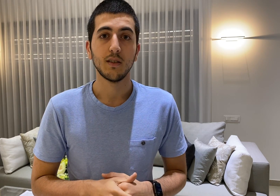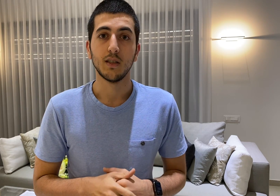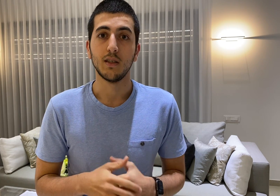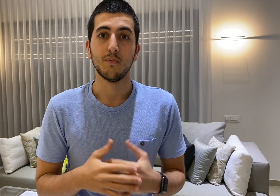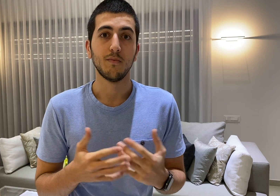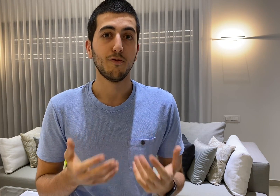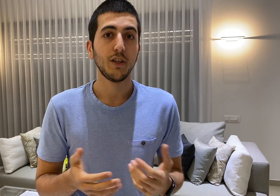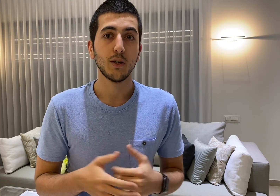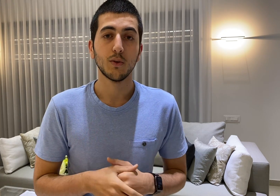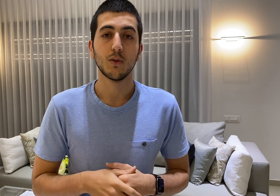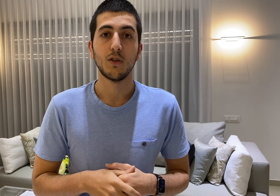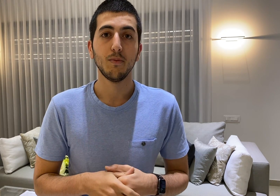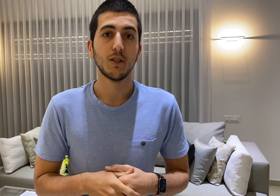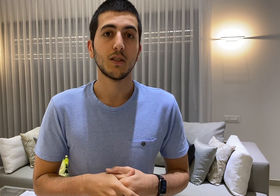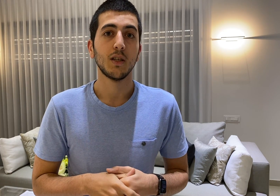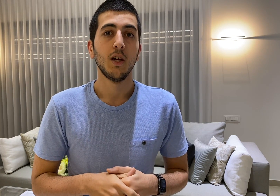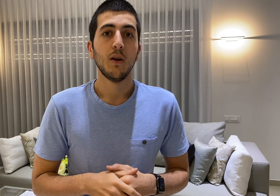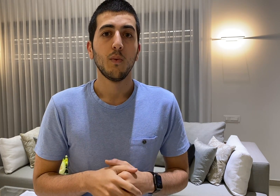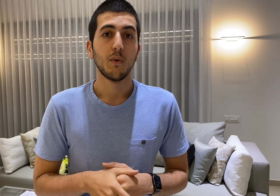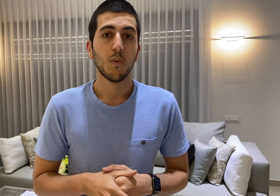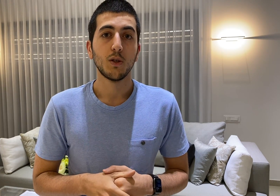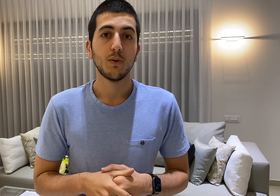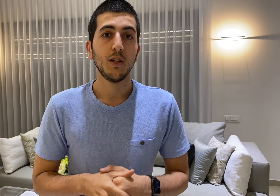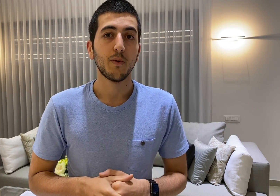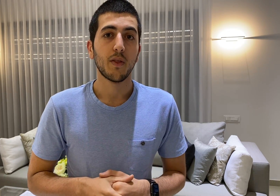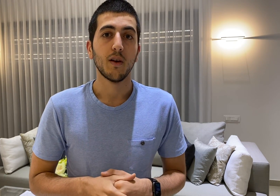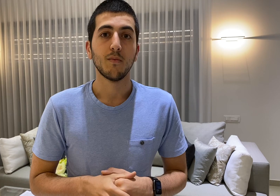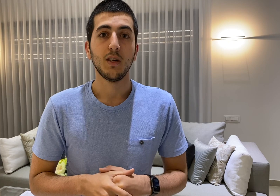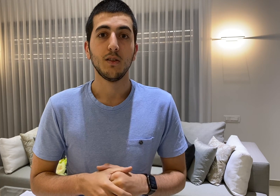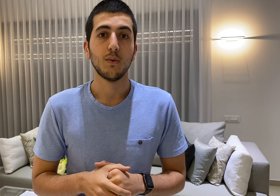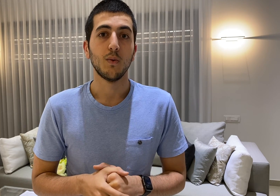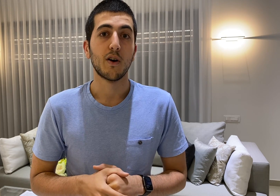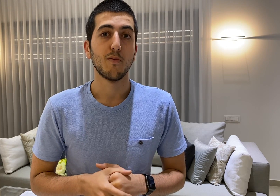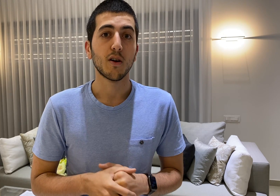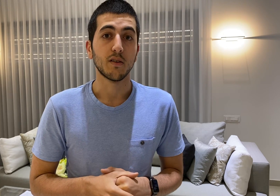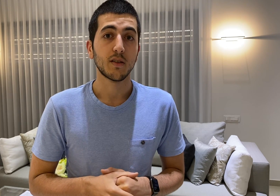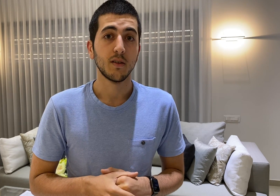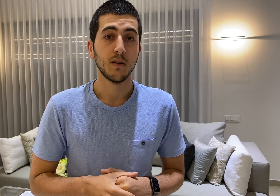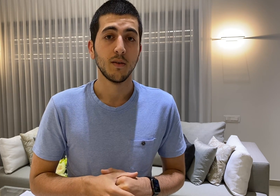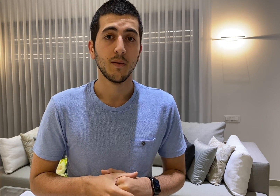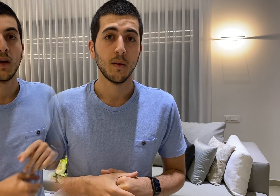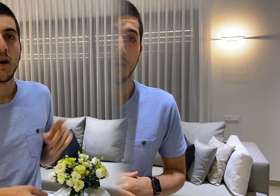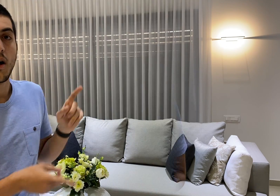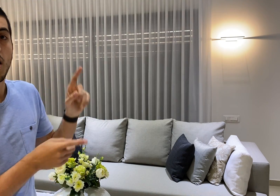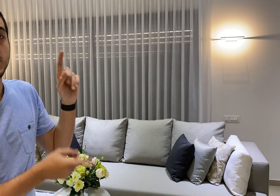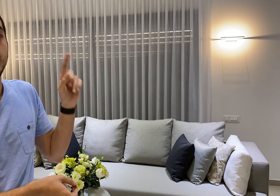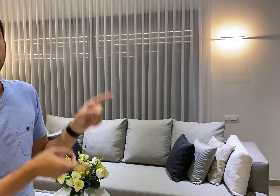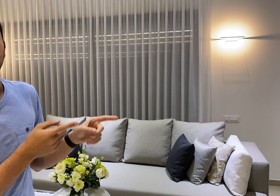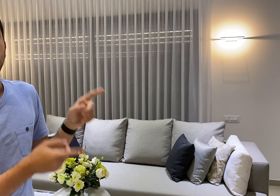videos or images when we want to input them into our models. on screen right now